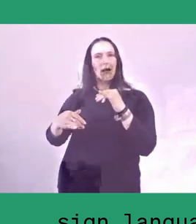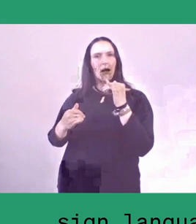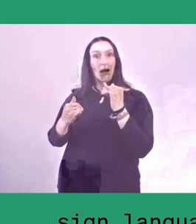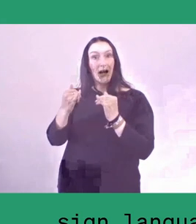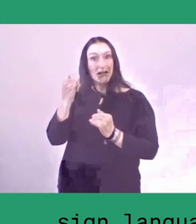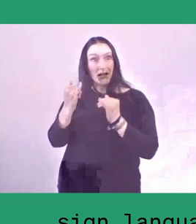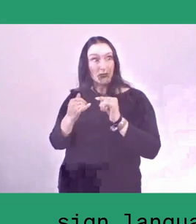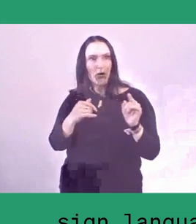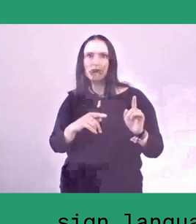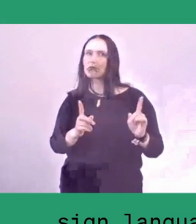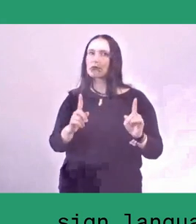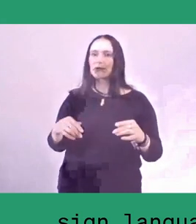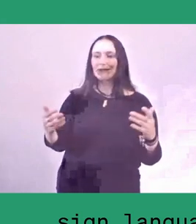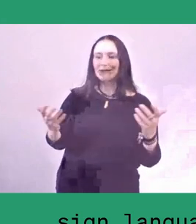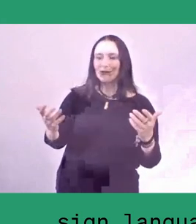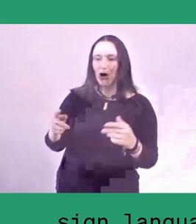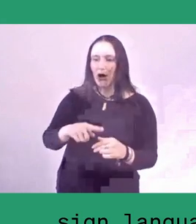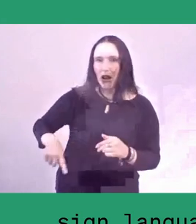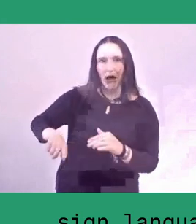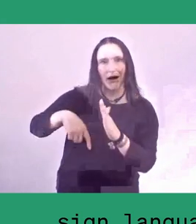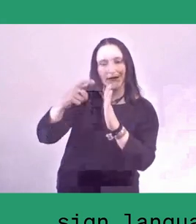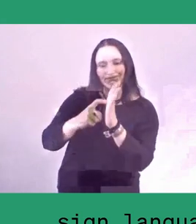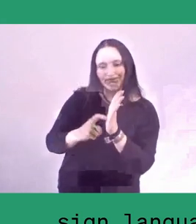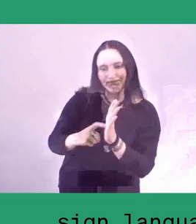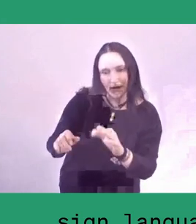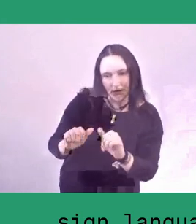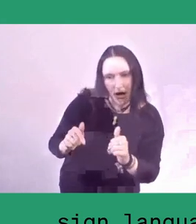is to involve the community in our local society.